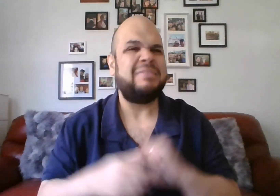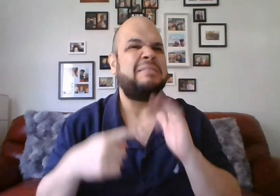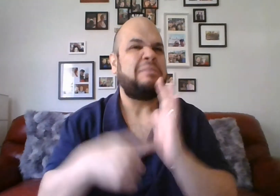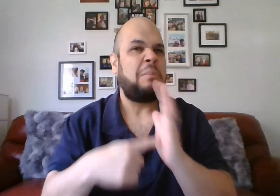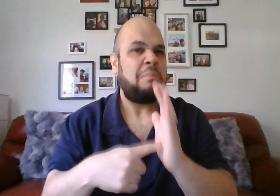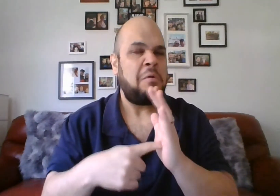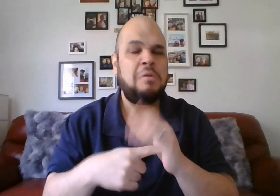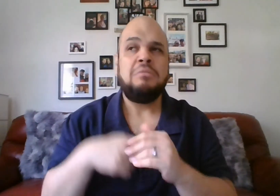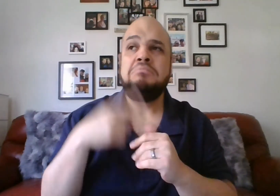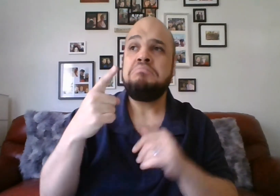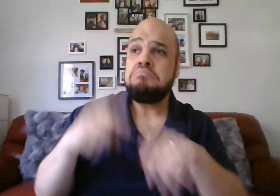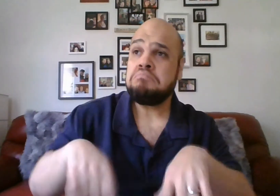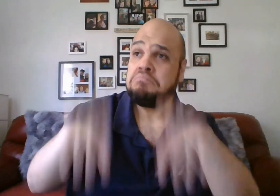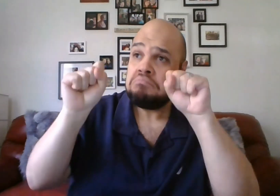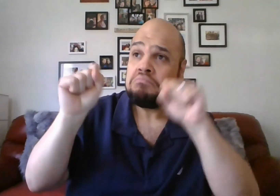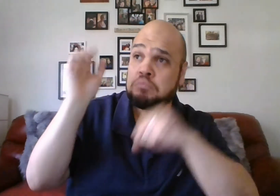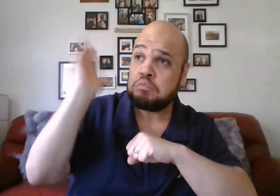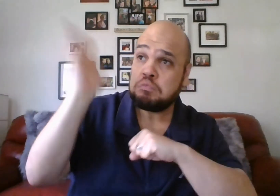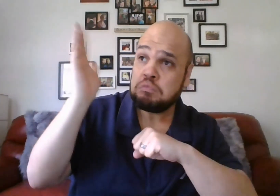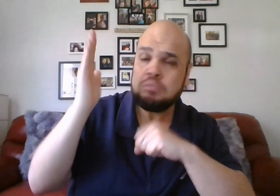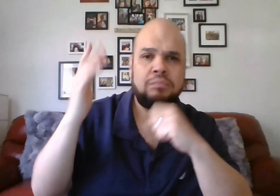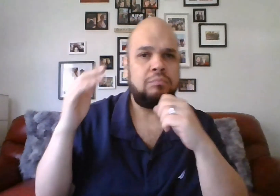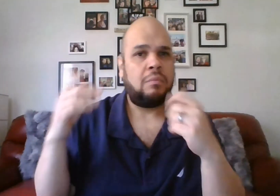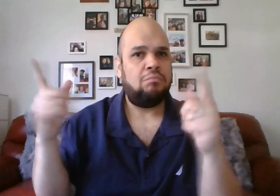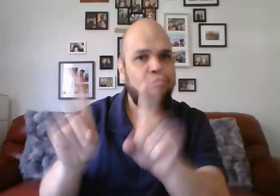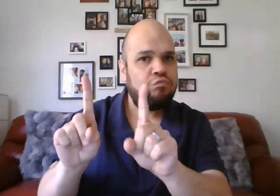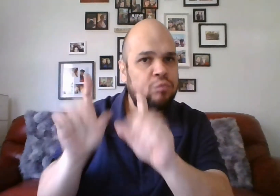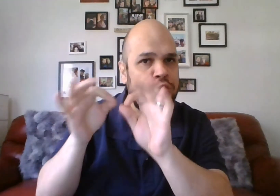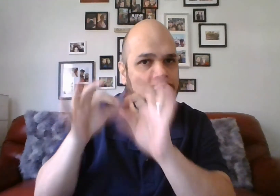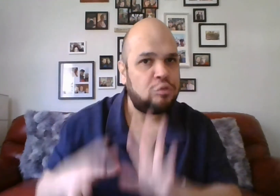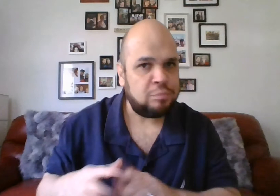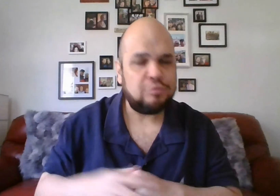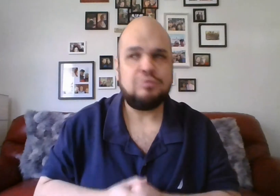Examples include always providing a Certified Deaf interpreting team at his press conferences and